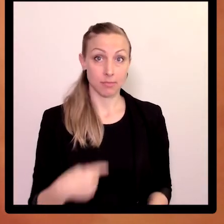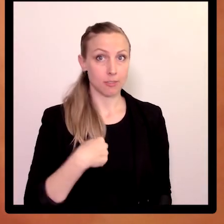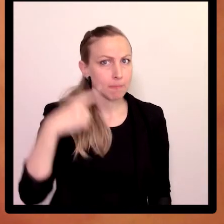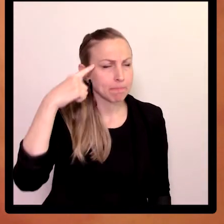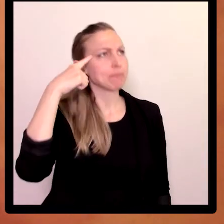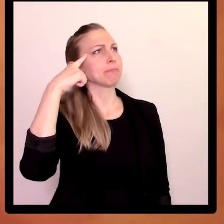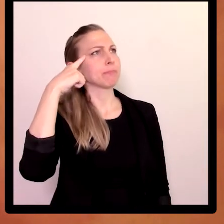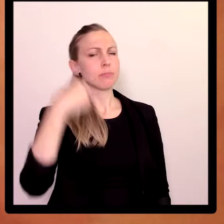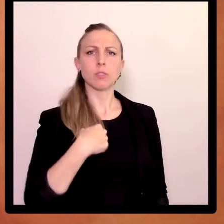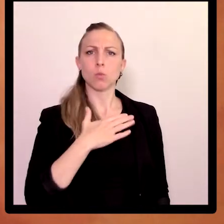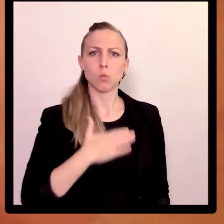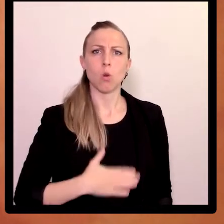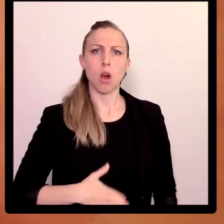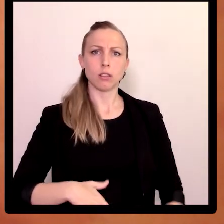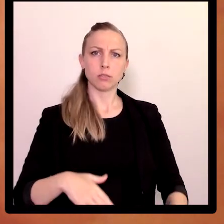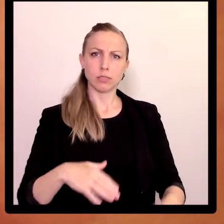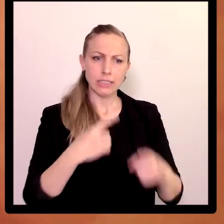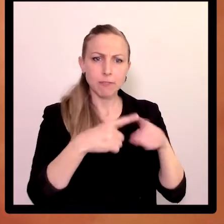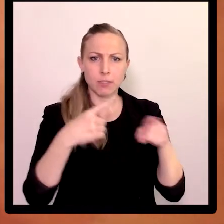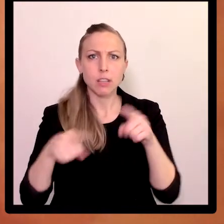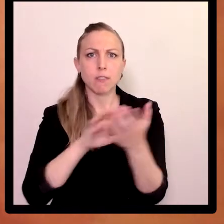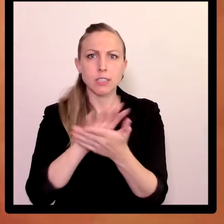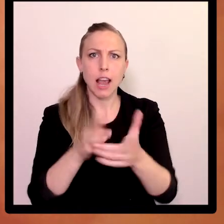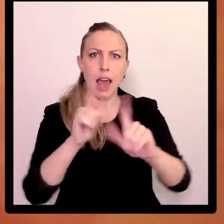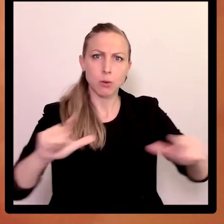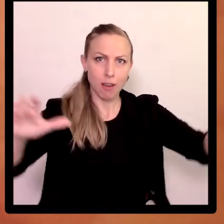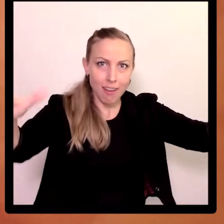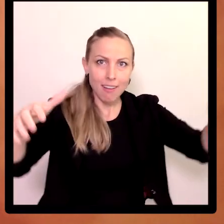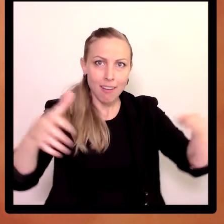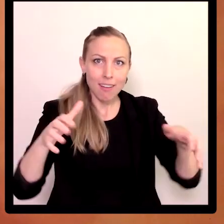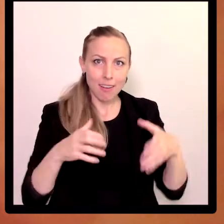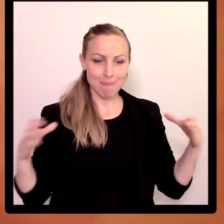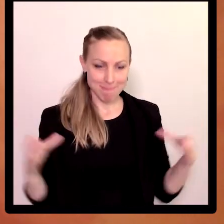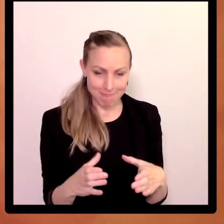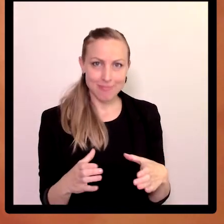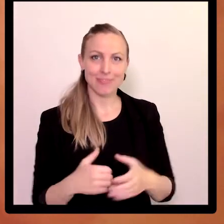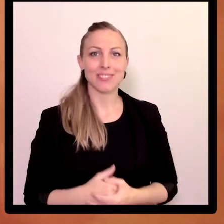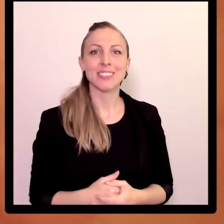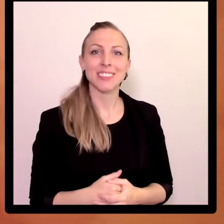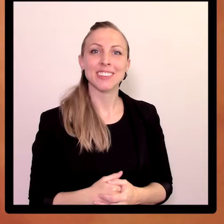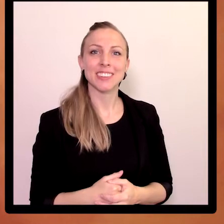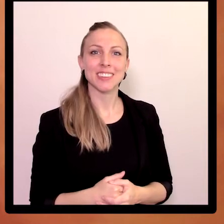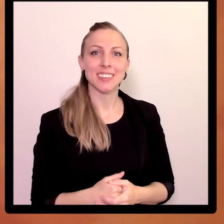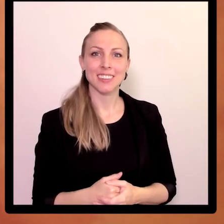The idea I had was to document all the different sign languages in one place.